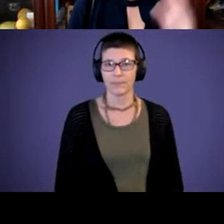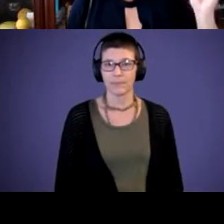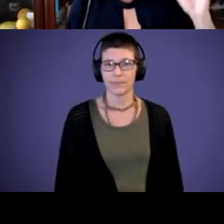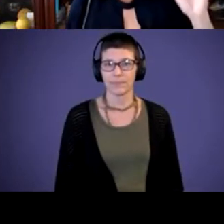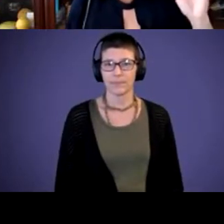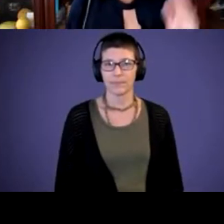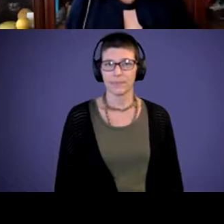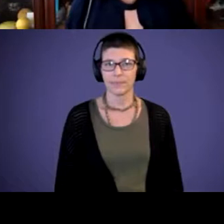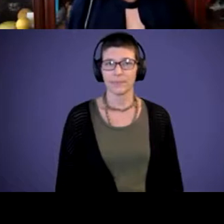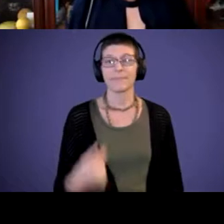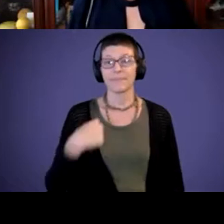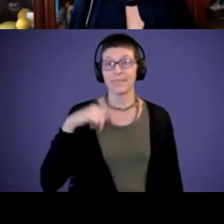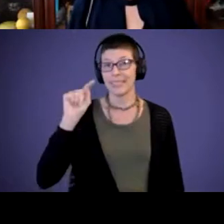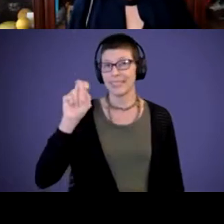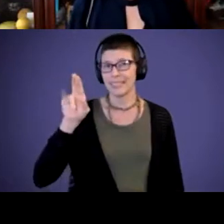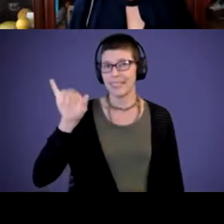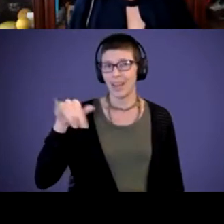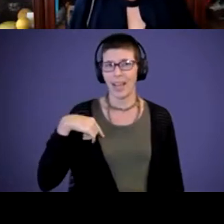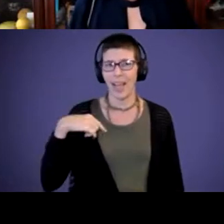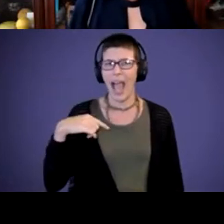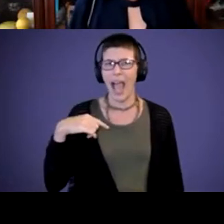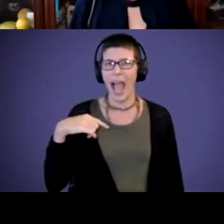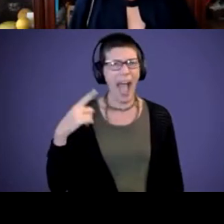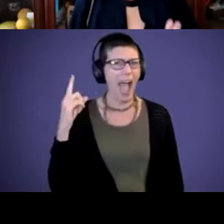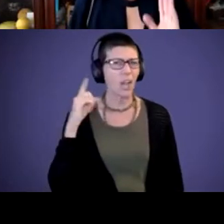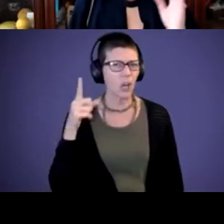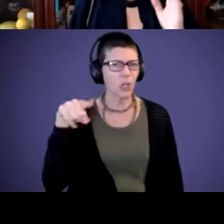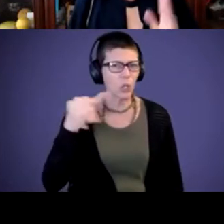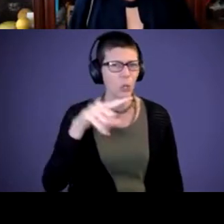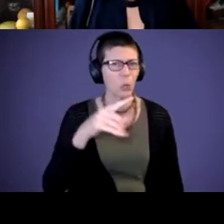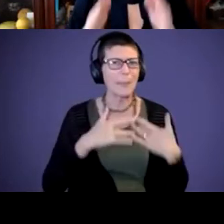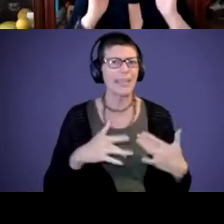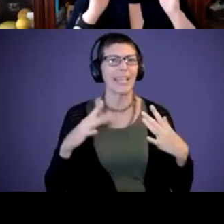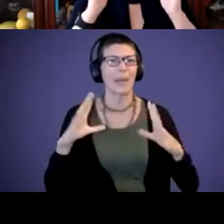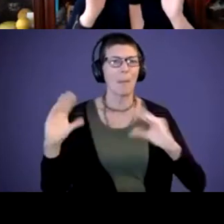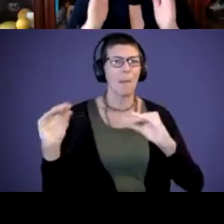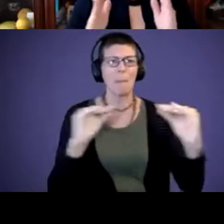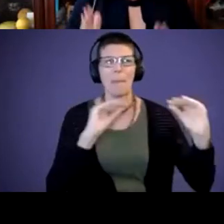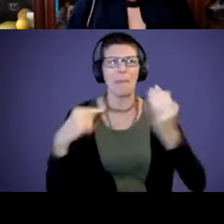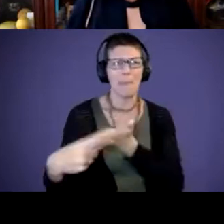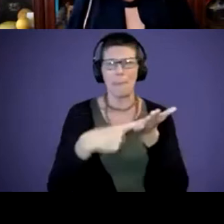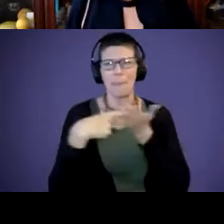This is Terry. I heard you were a talkative bunch, so, and I've been talking at you to no faces for